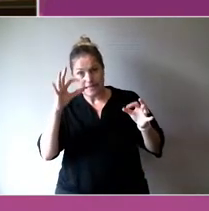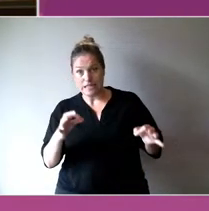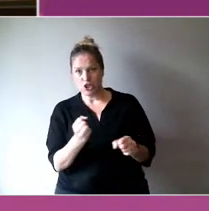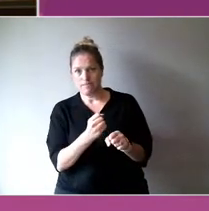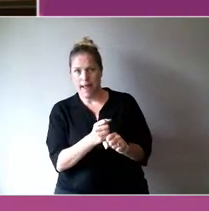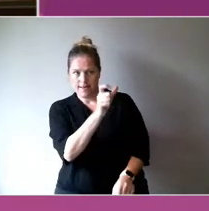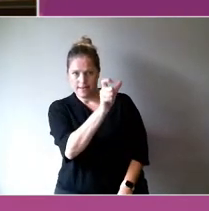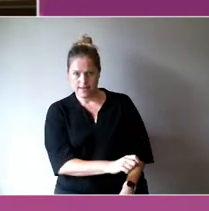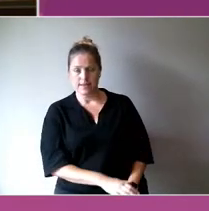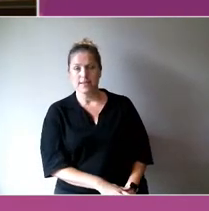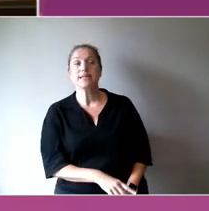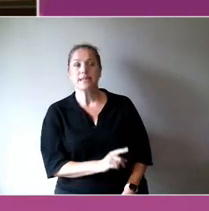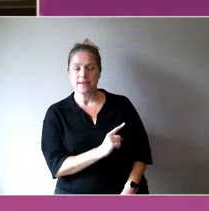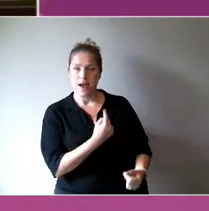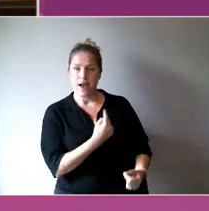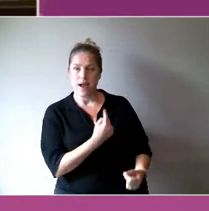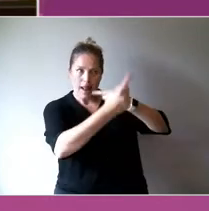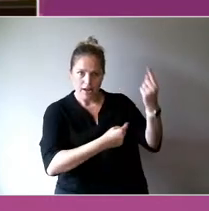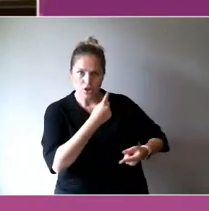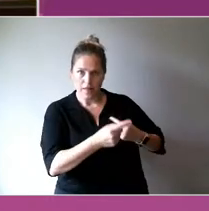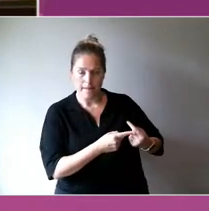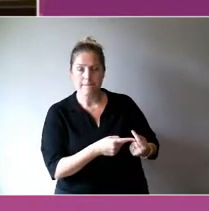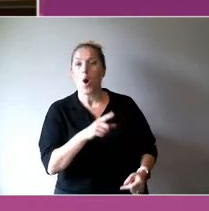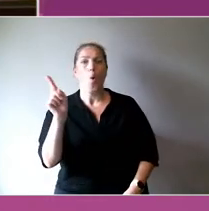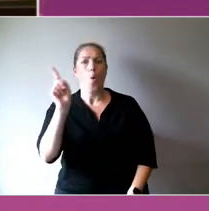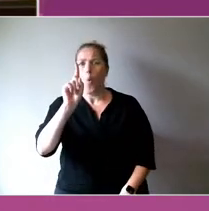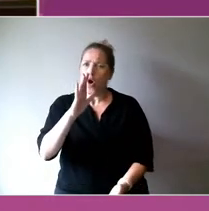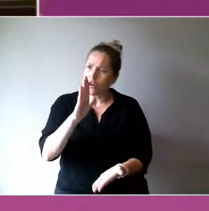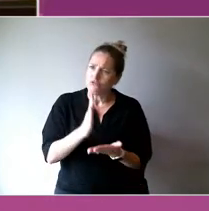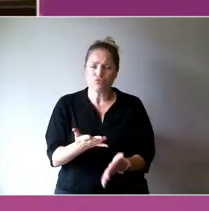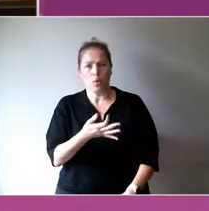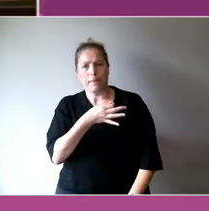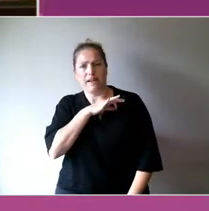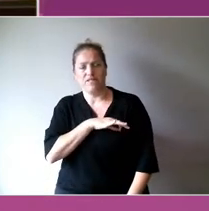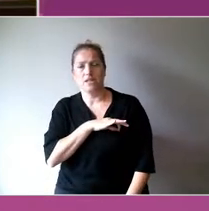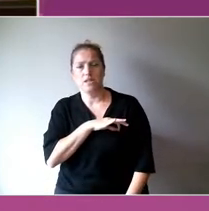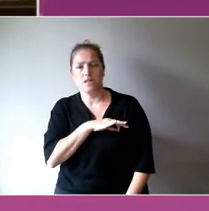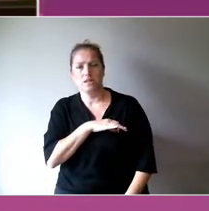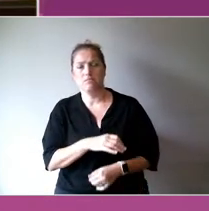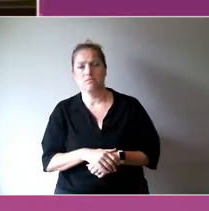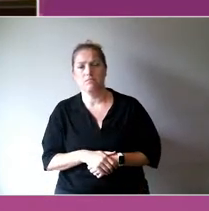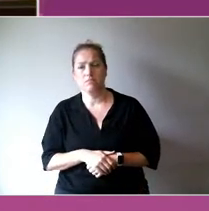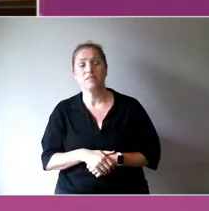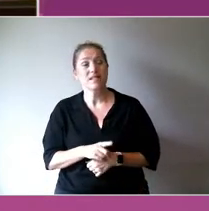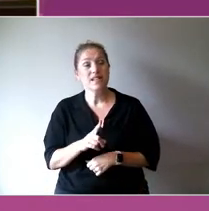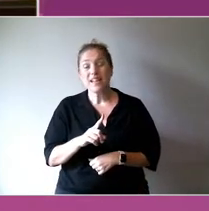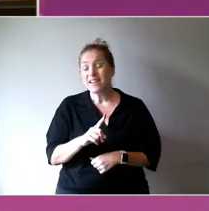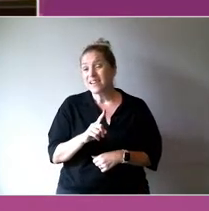going to be for doing this? Whether or not people like it, economics is still the language of administration.